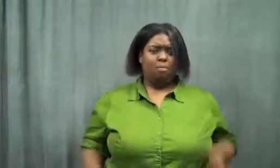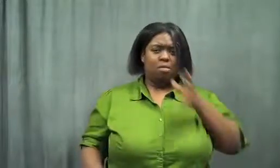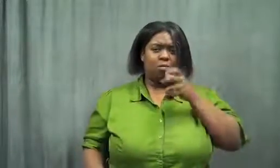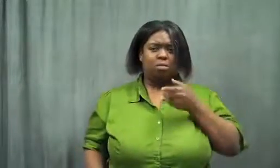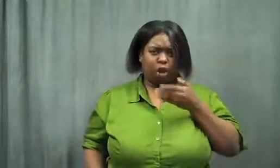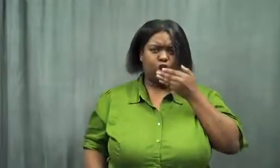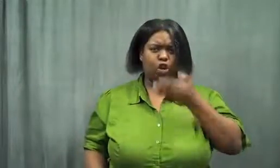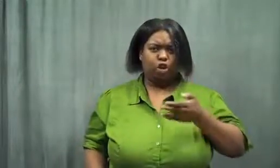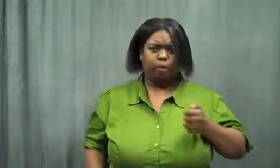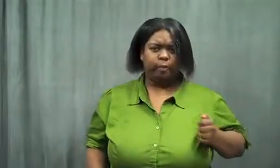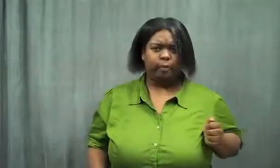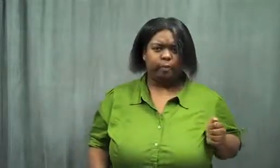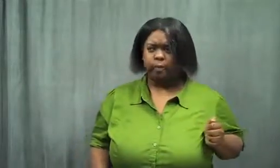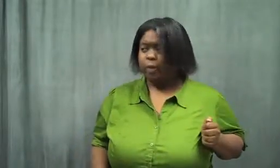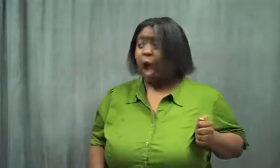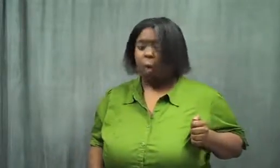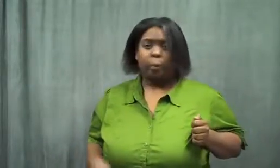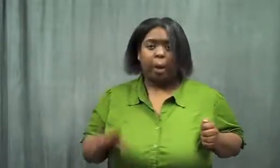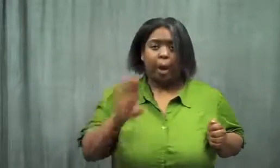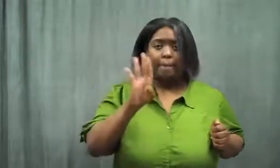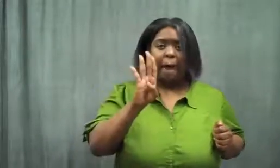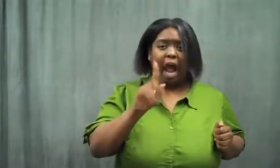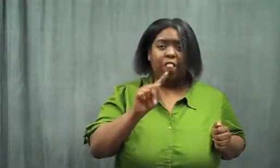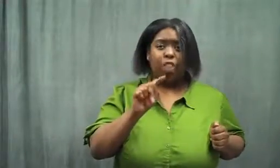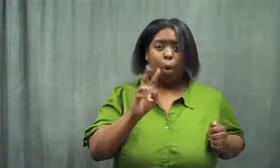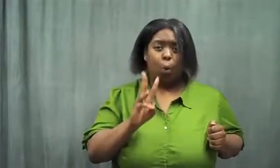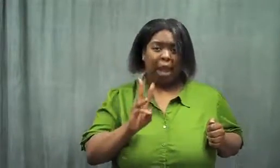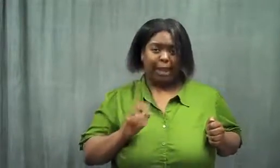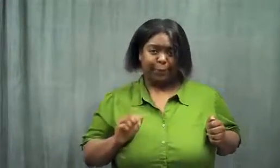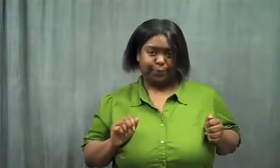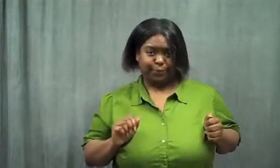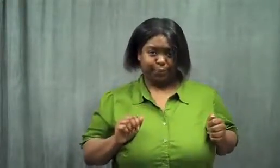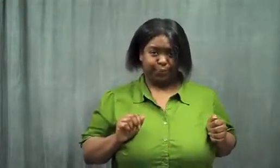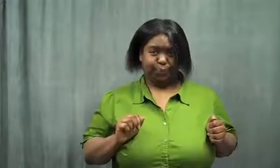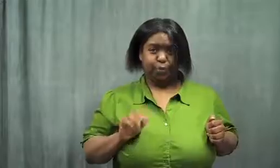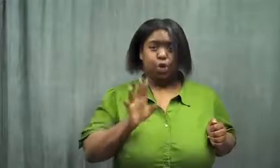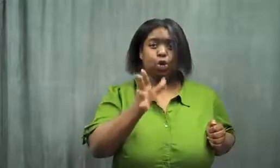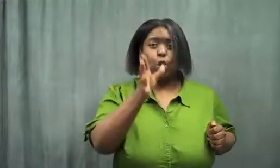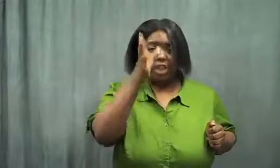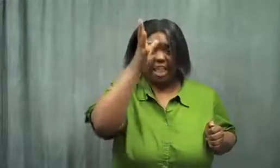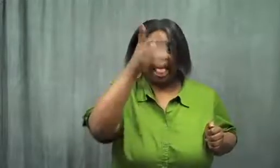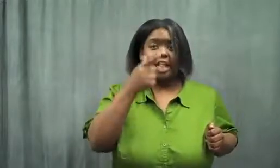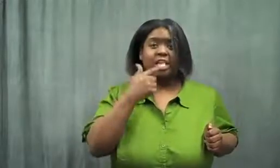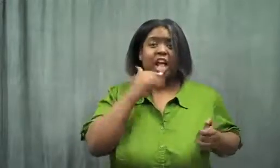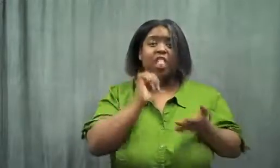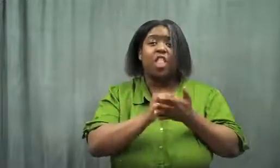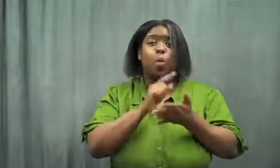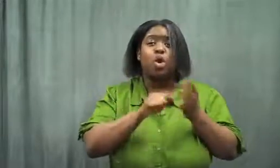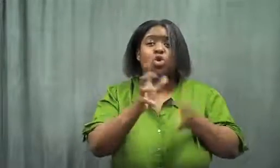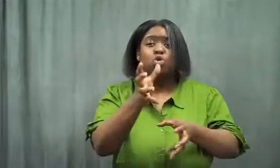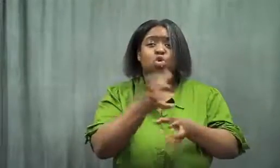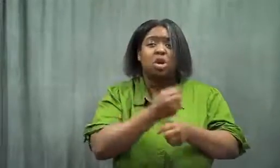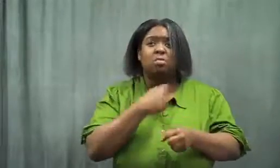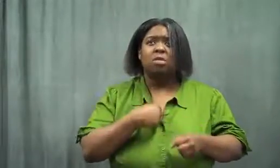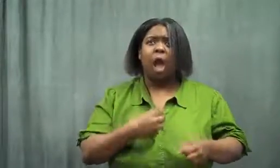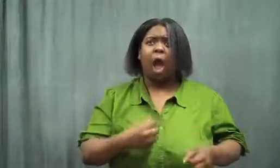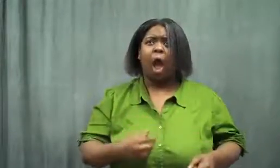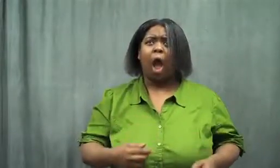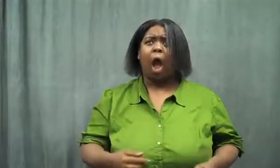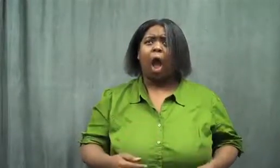She said, "Good! By the way, your dad said, 'That's what you get!'"